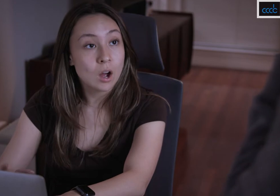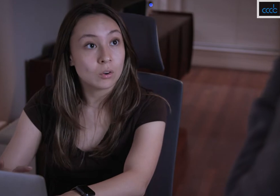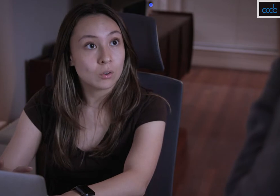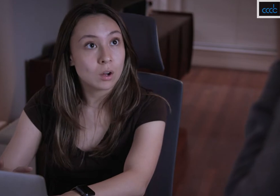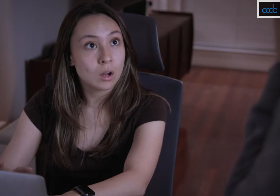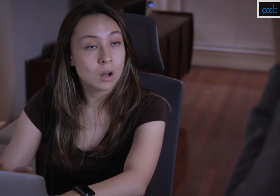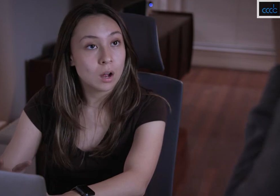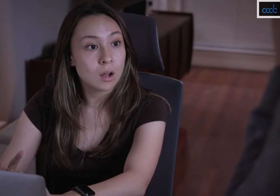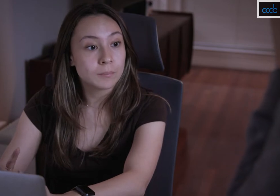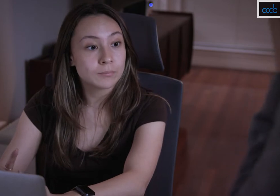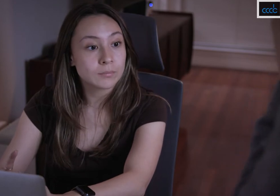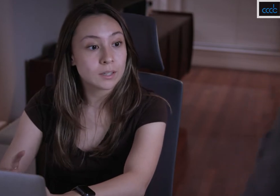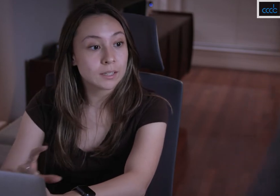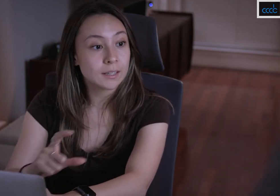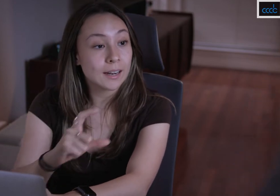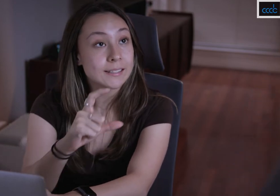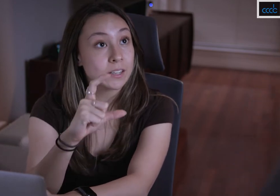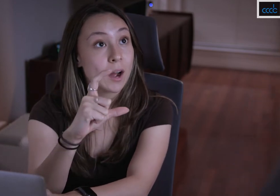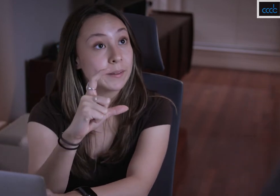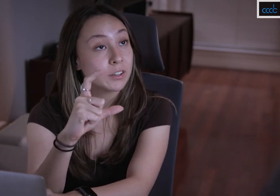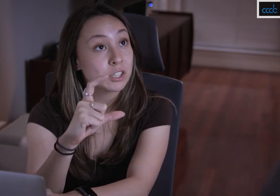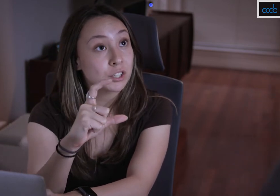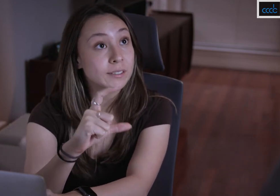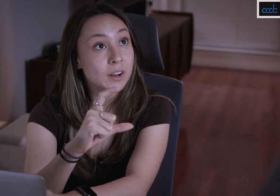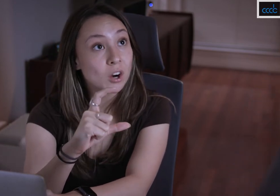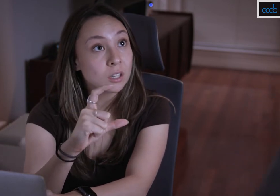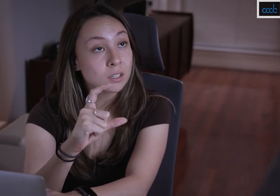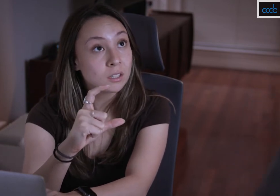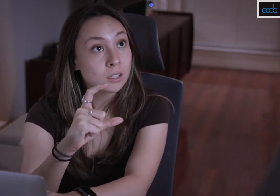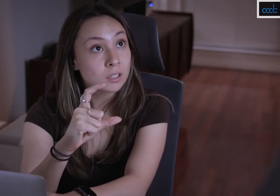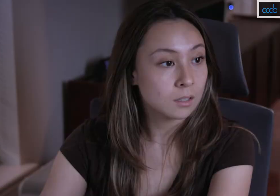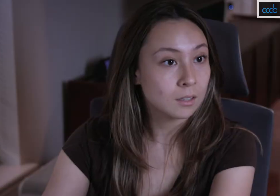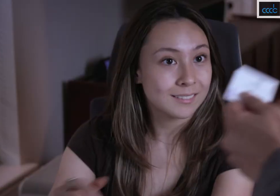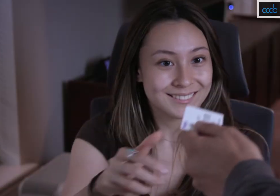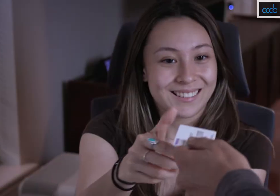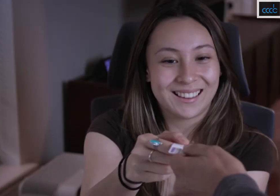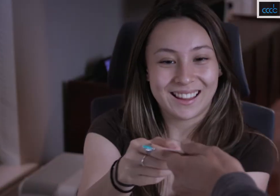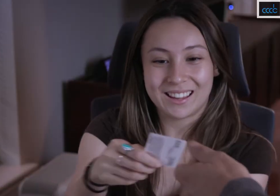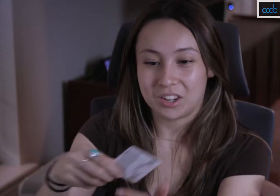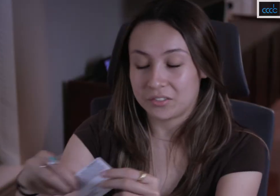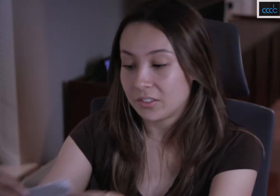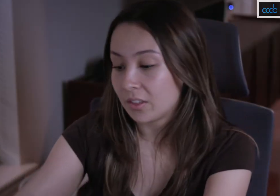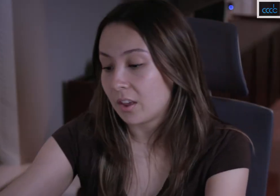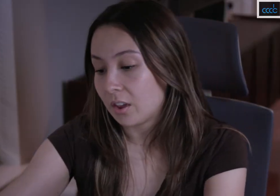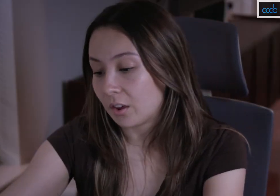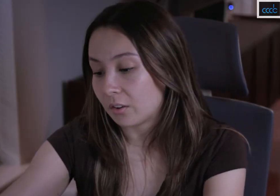Oh! Can I see a copy of your insurance card? Thank you. OK.